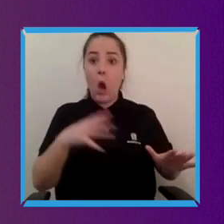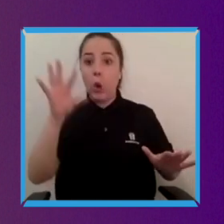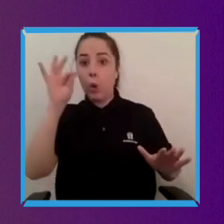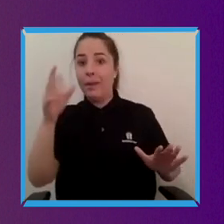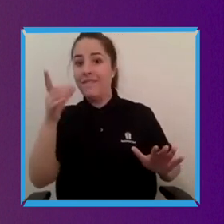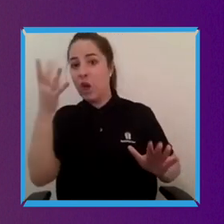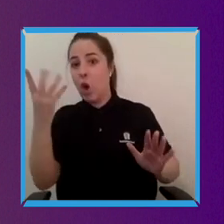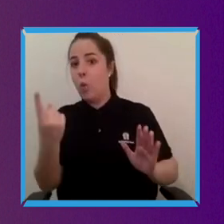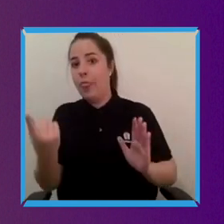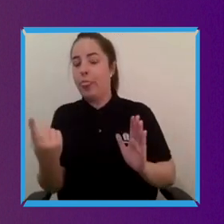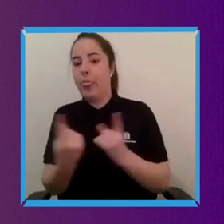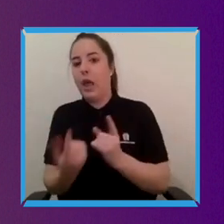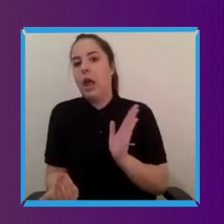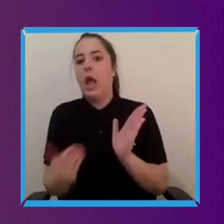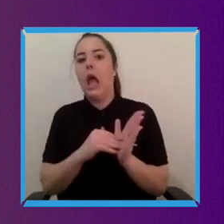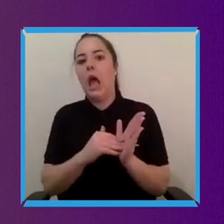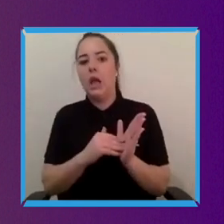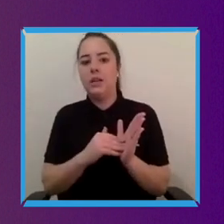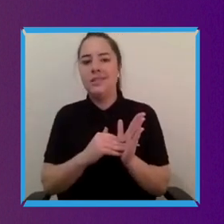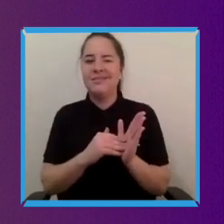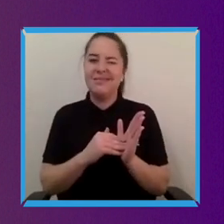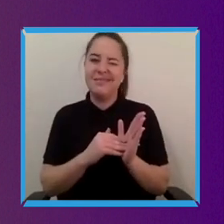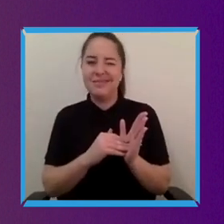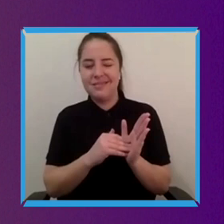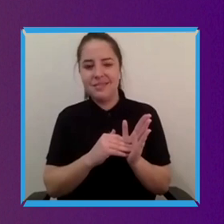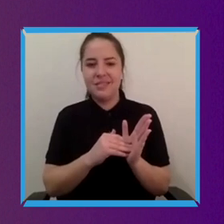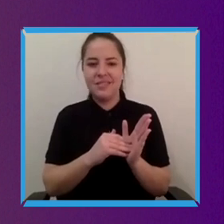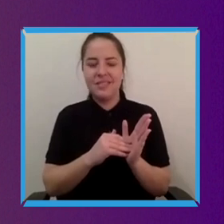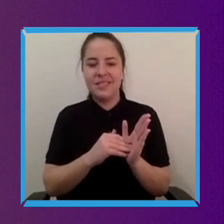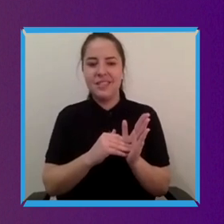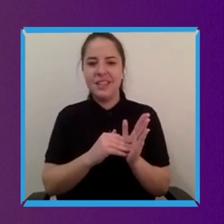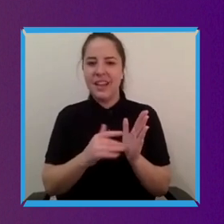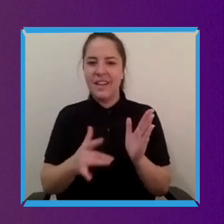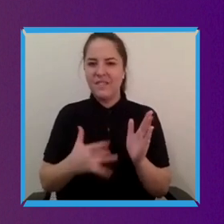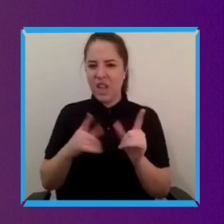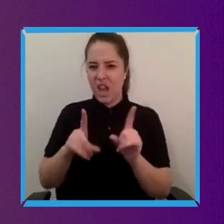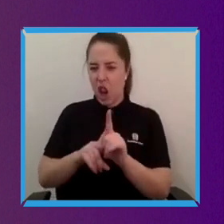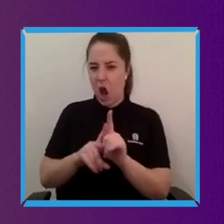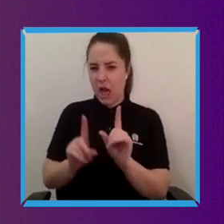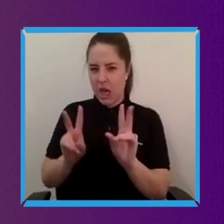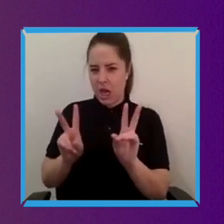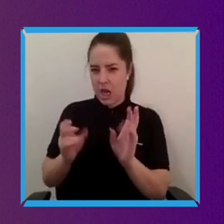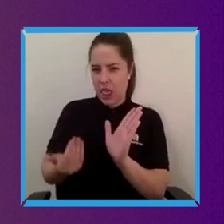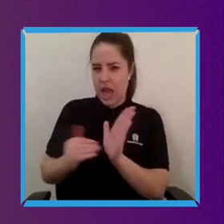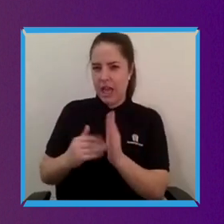those little frills on the edge which kind of negative way of what Srin was talking about earlier.